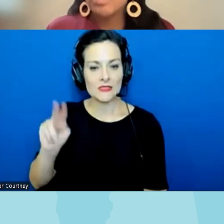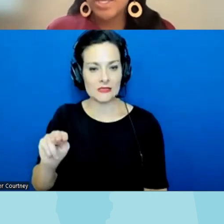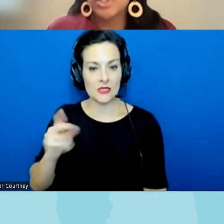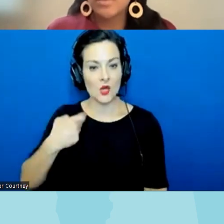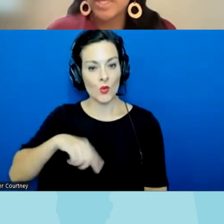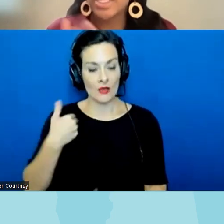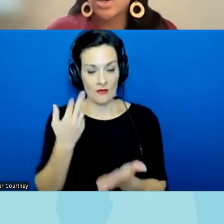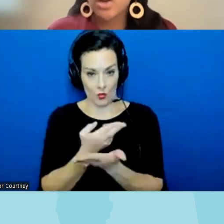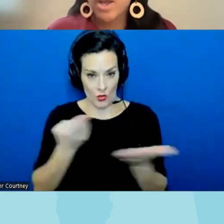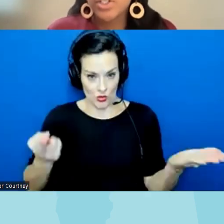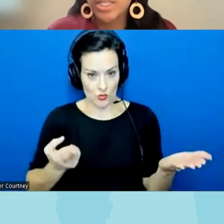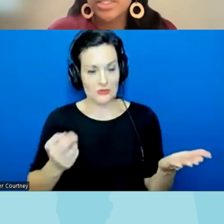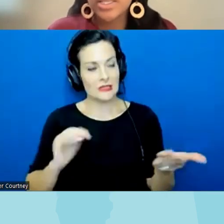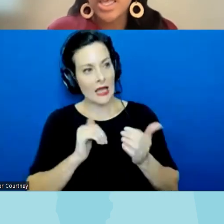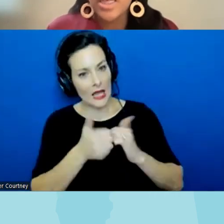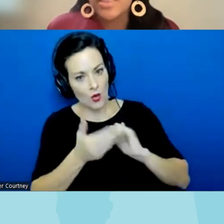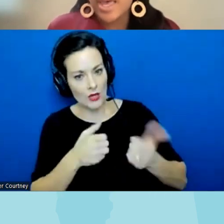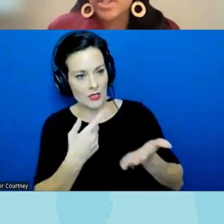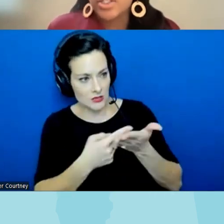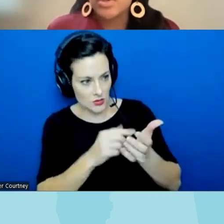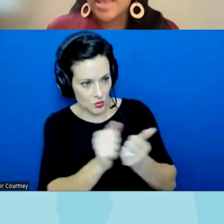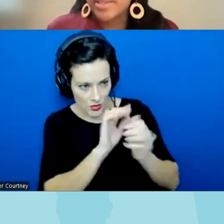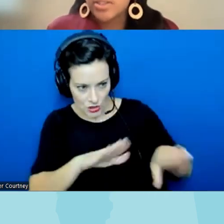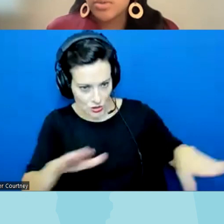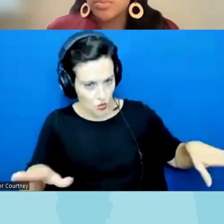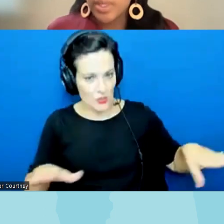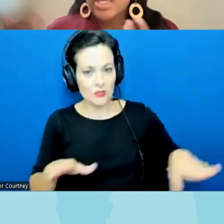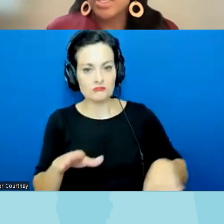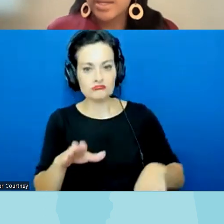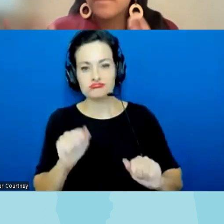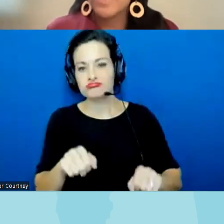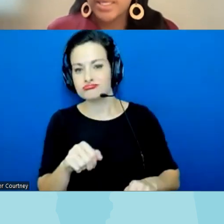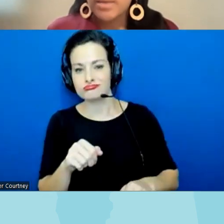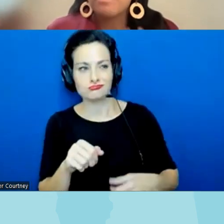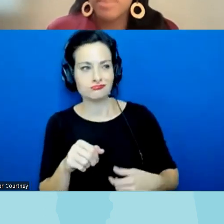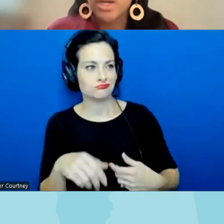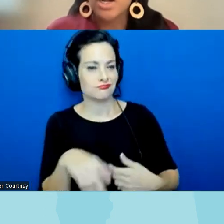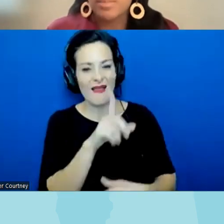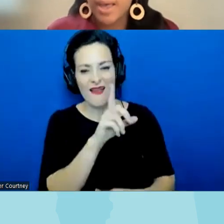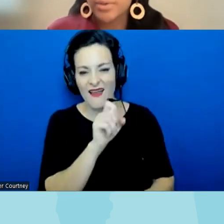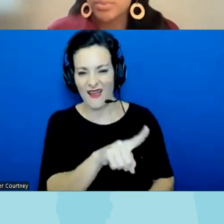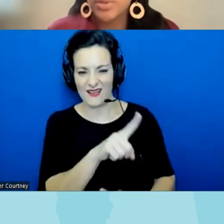pager of like hear our questions that you can ask to really kind of think bigger about what